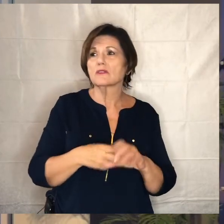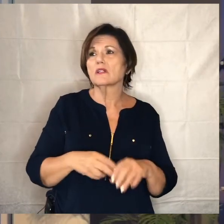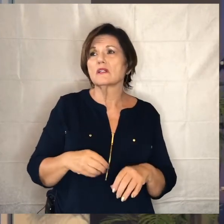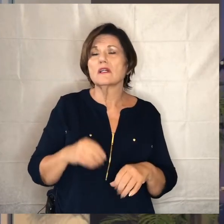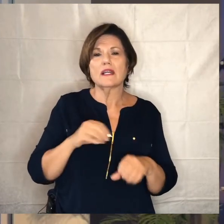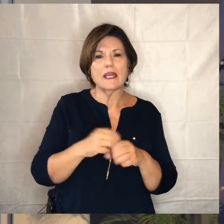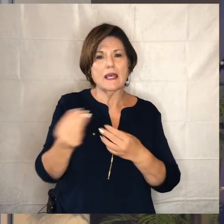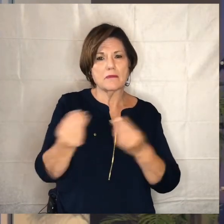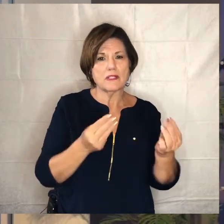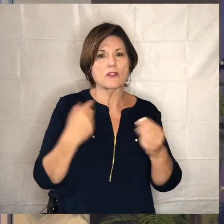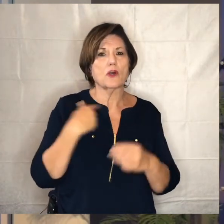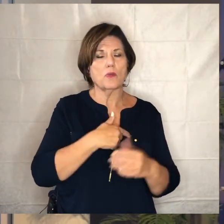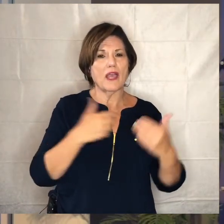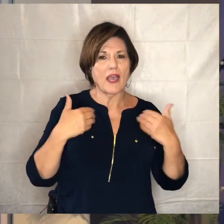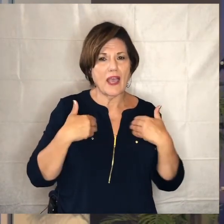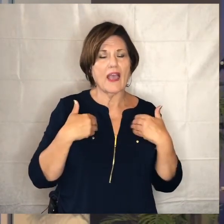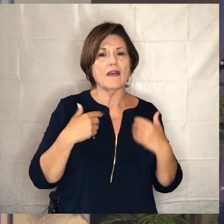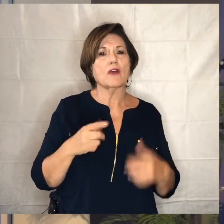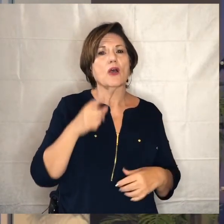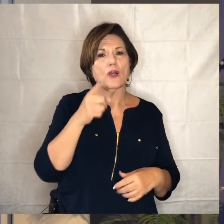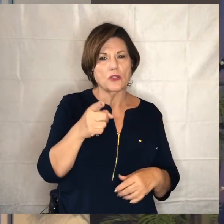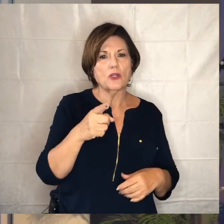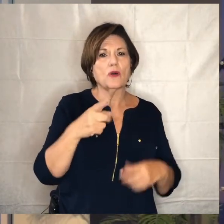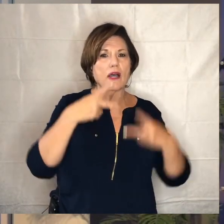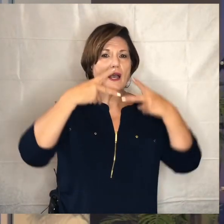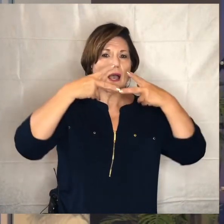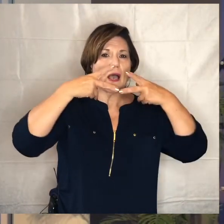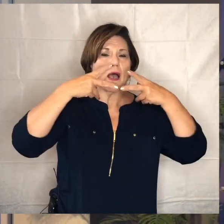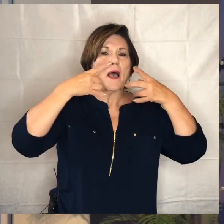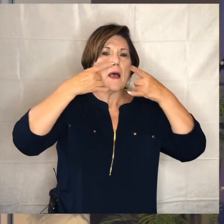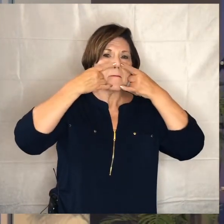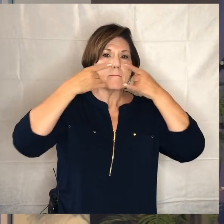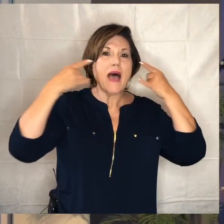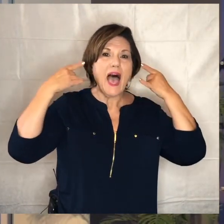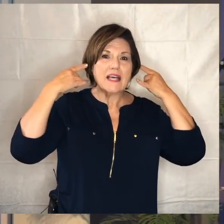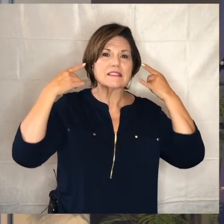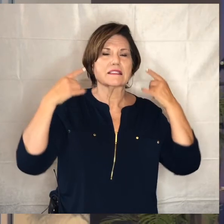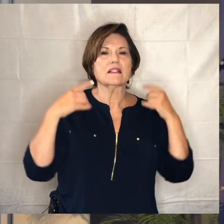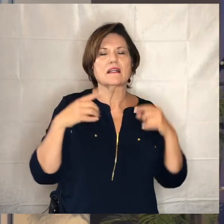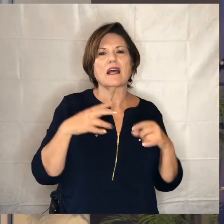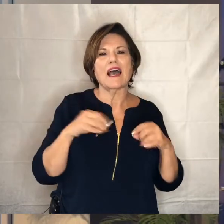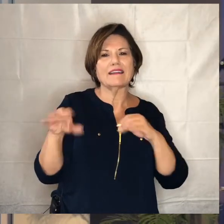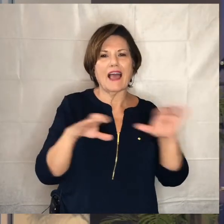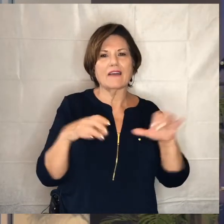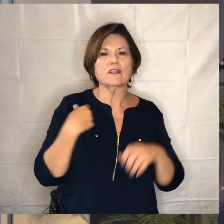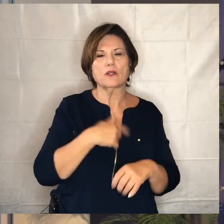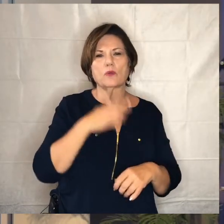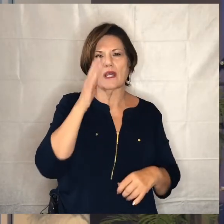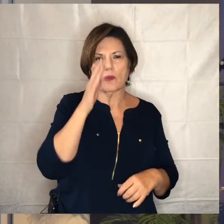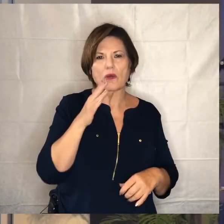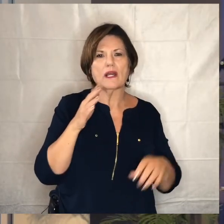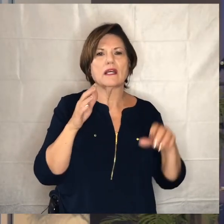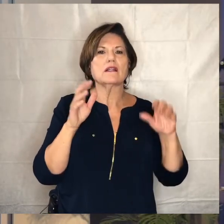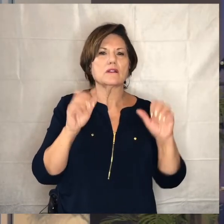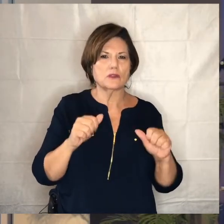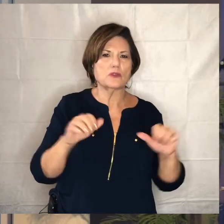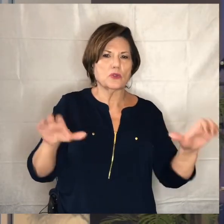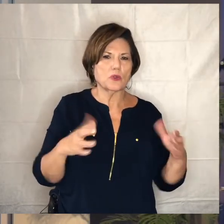ministry that we have that you would be wearing a mask while you do that and then activities that we would uh be able to put together we would figure out